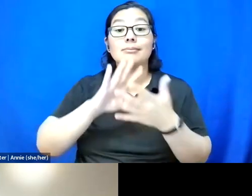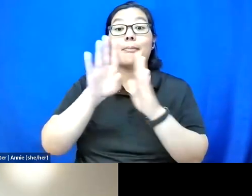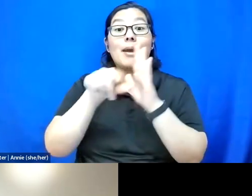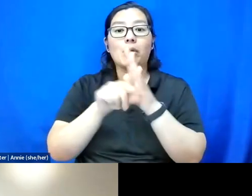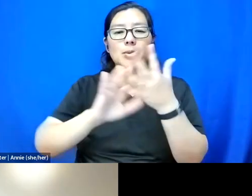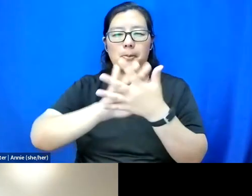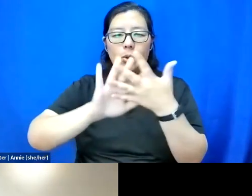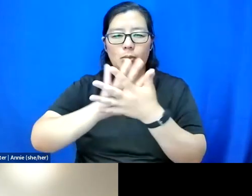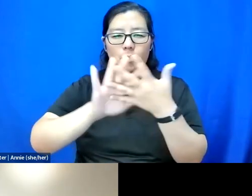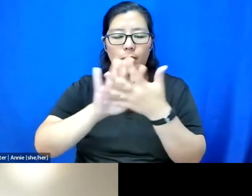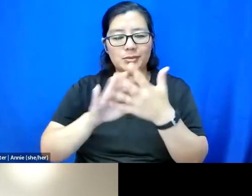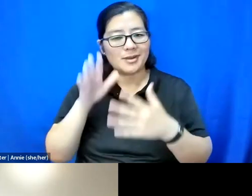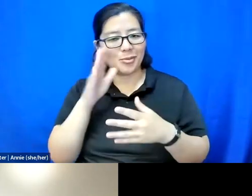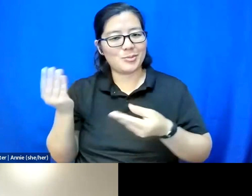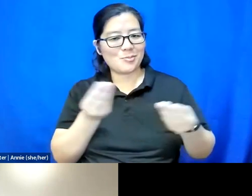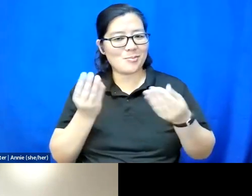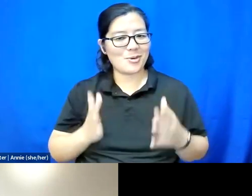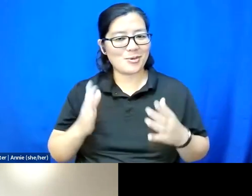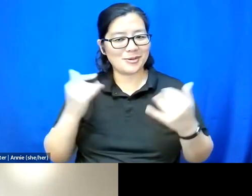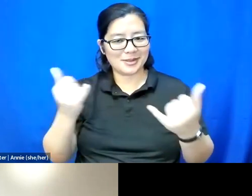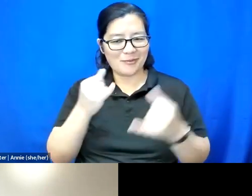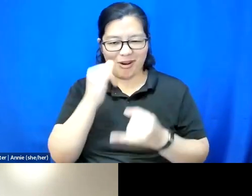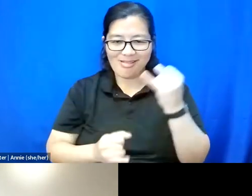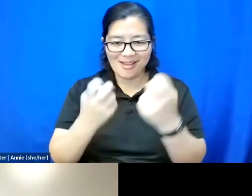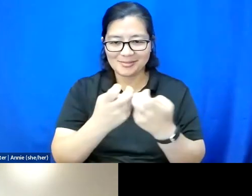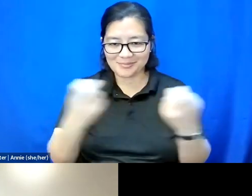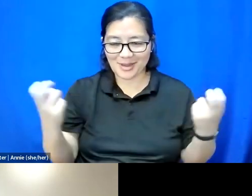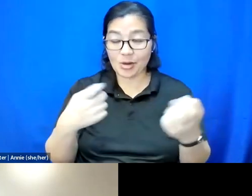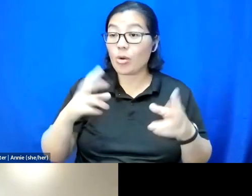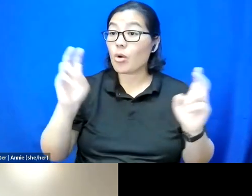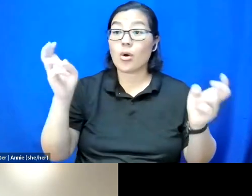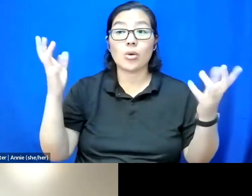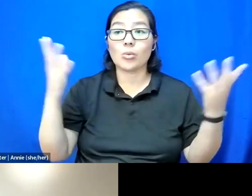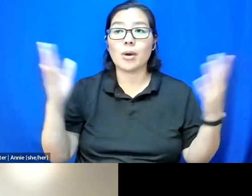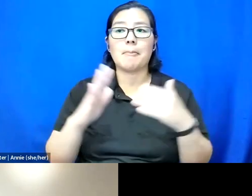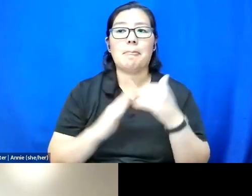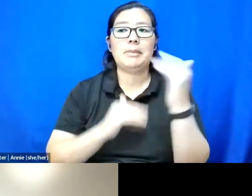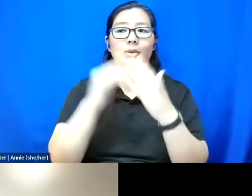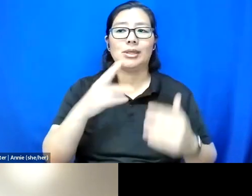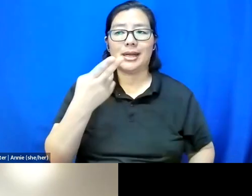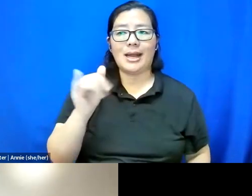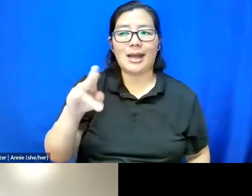And I will be your moderator for our last panel called Building Hybrid Fellowship Communities.